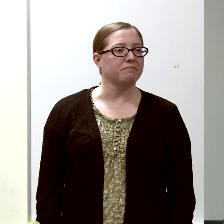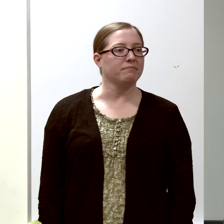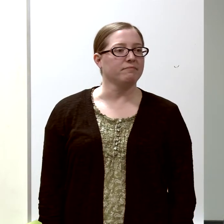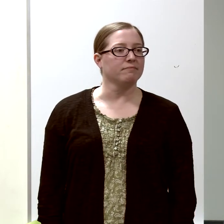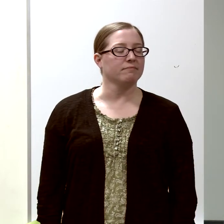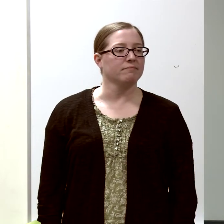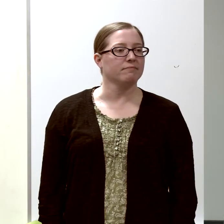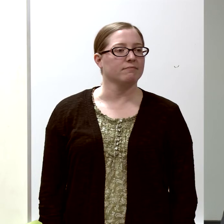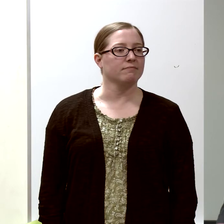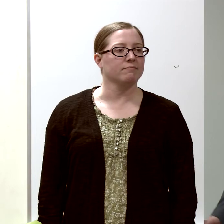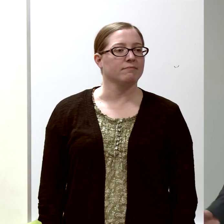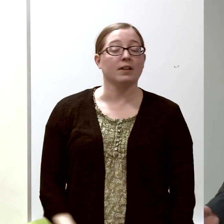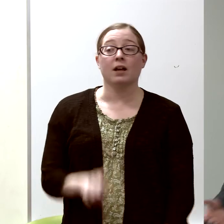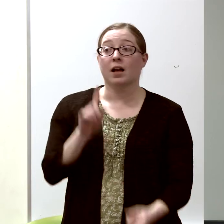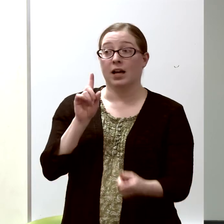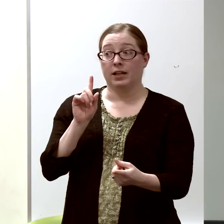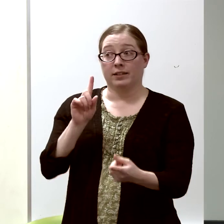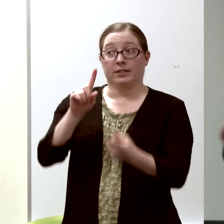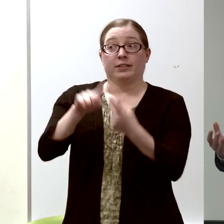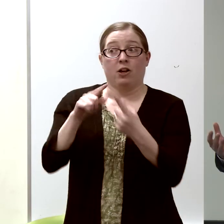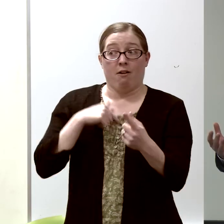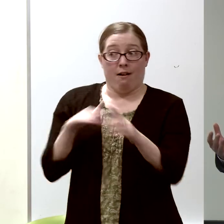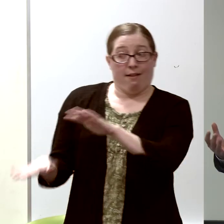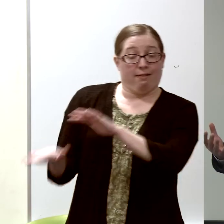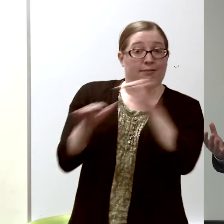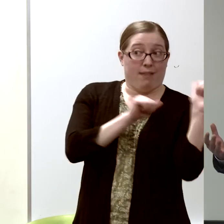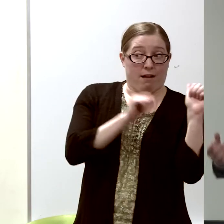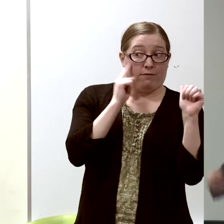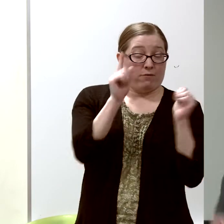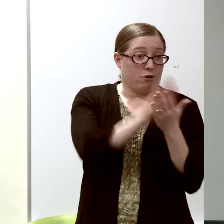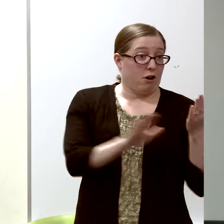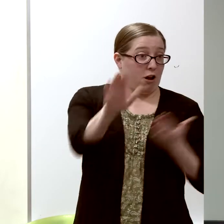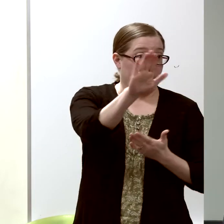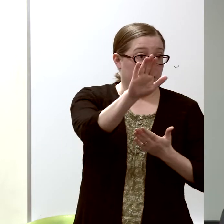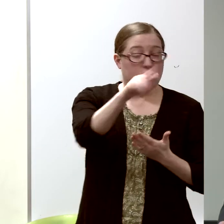I had no idea until I went away to college